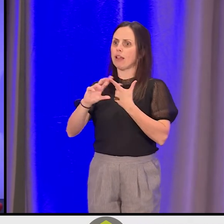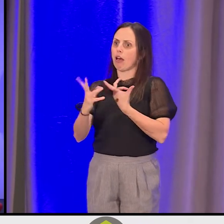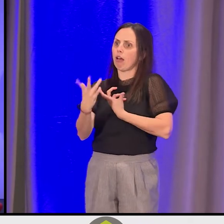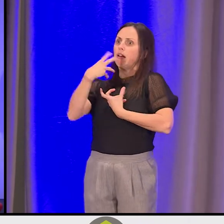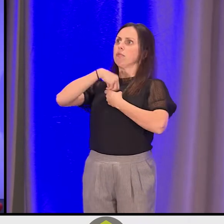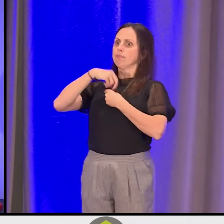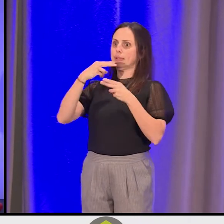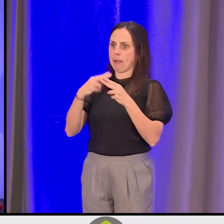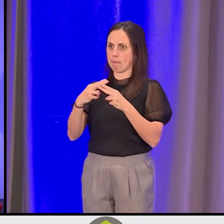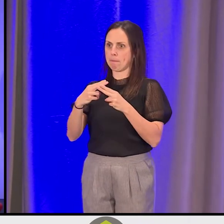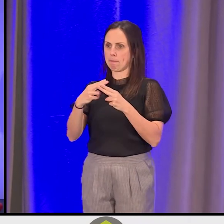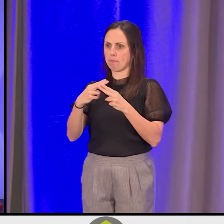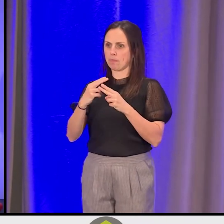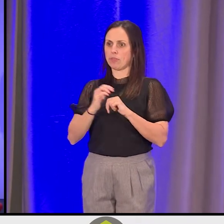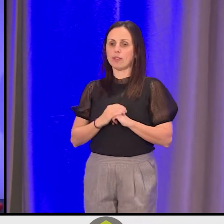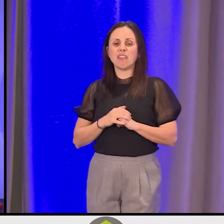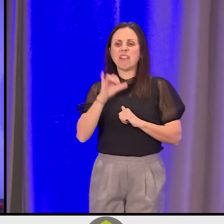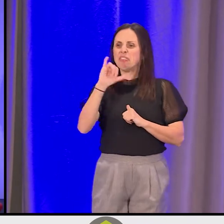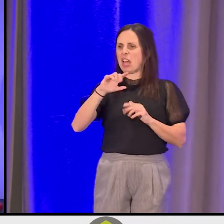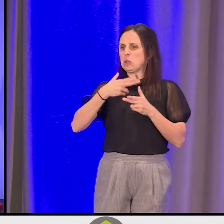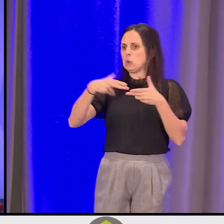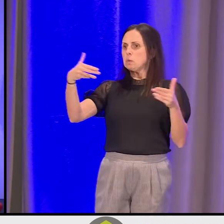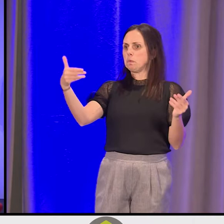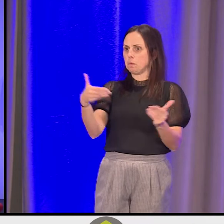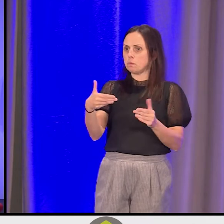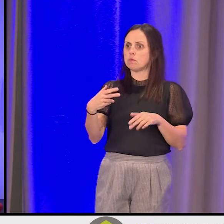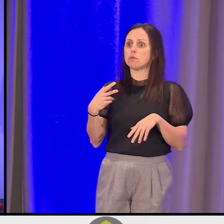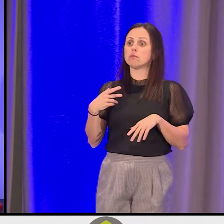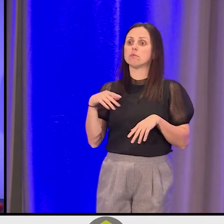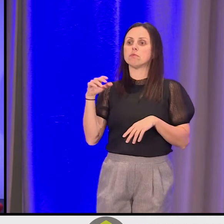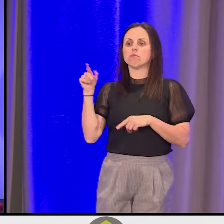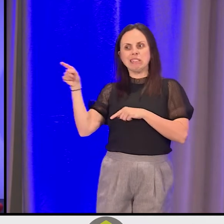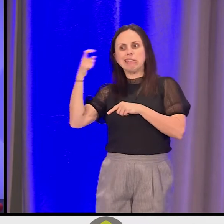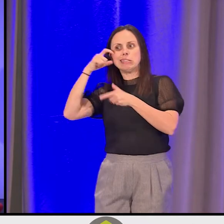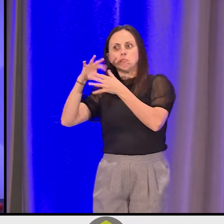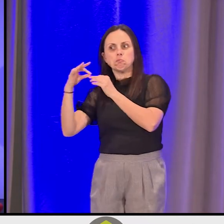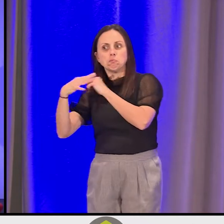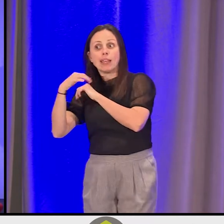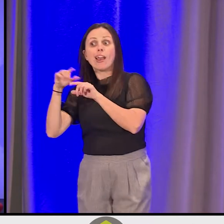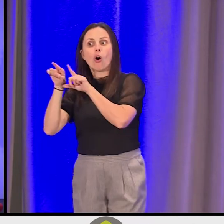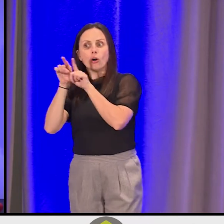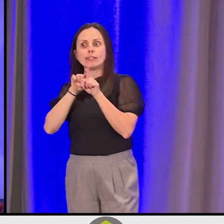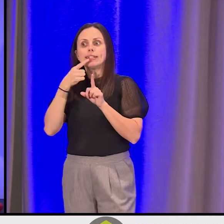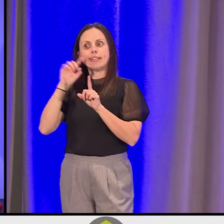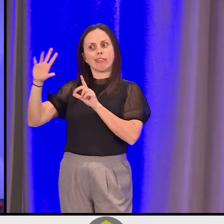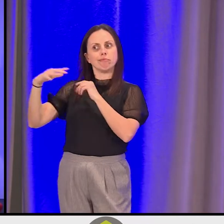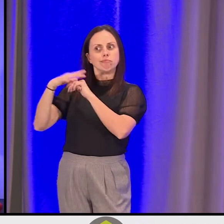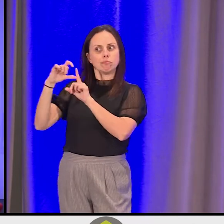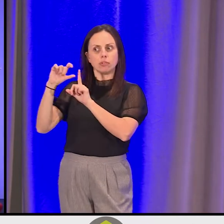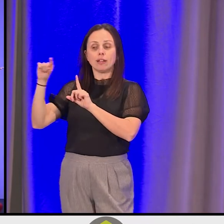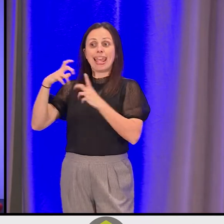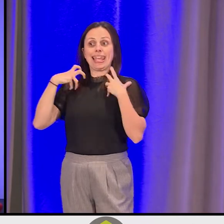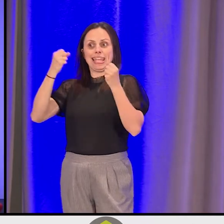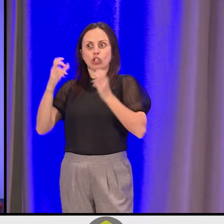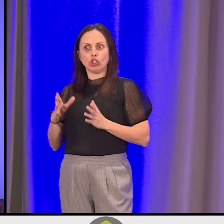And so that is a bit of the introduction that Shawn has shared. And he said the [Indigenous language], the healers, the helpers.